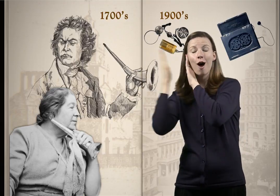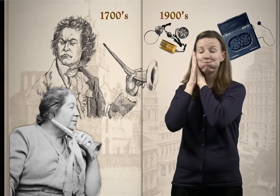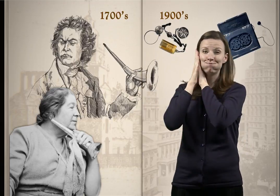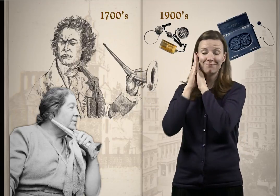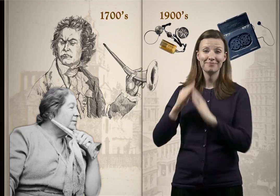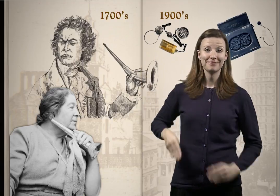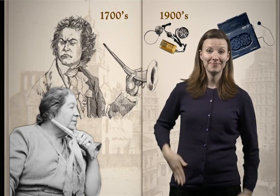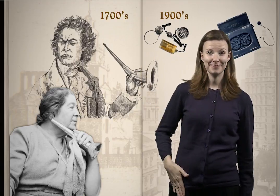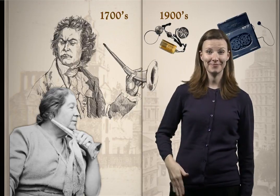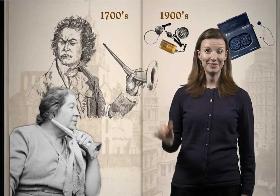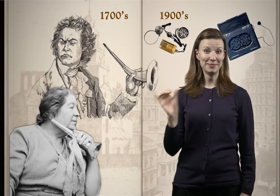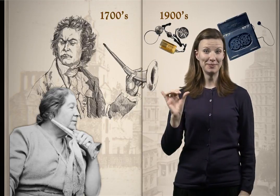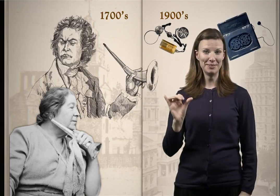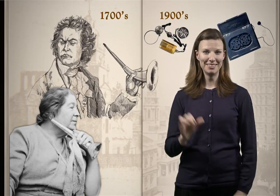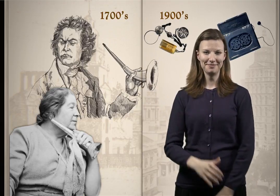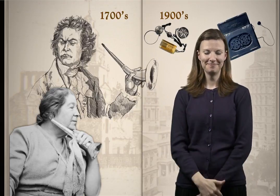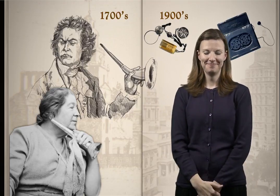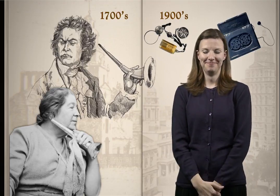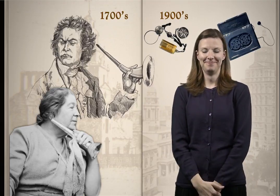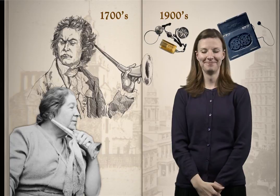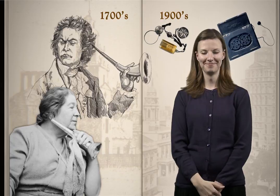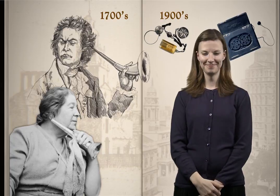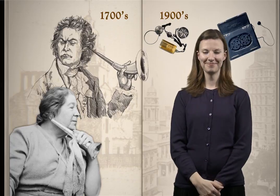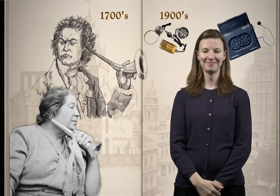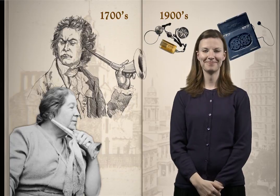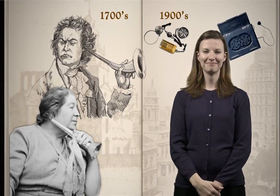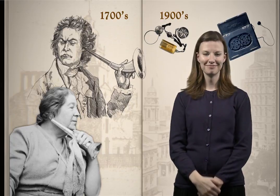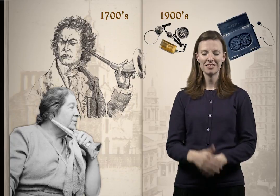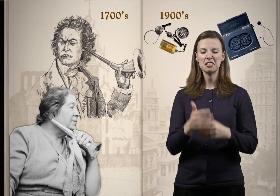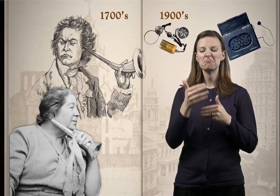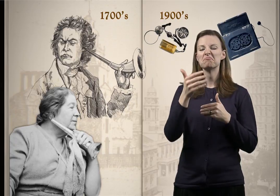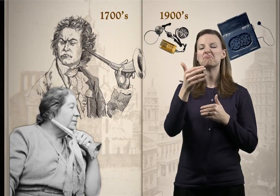there was even a collapsible version.